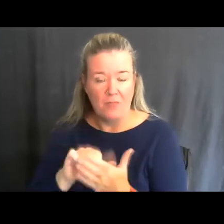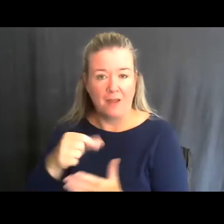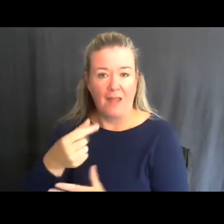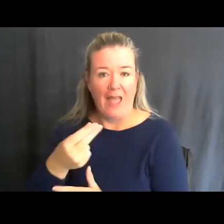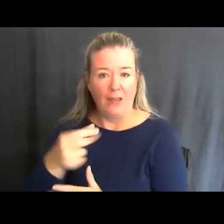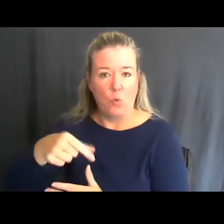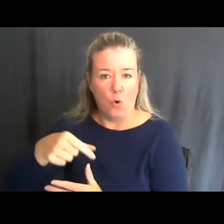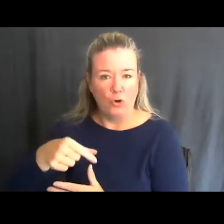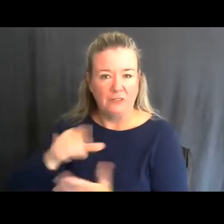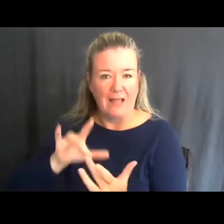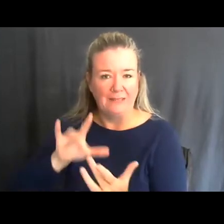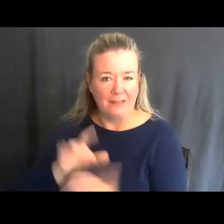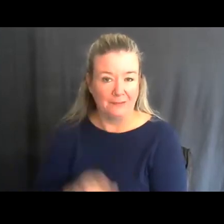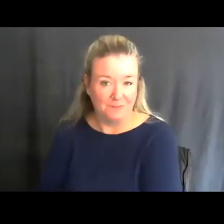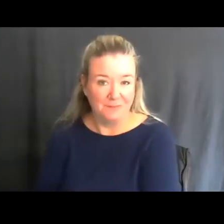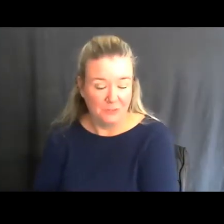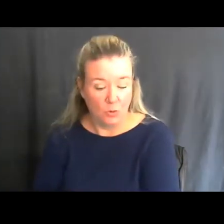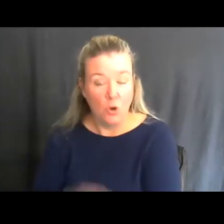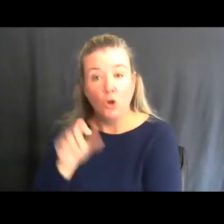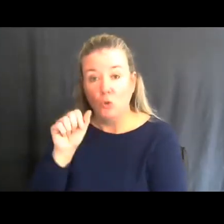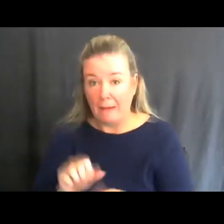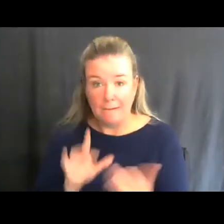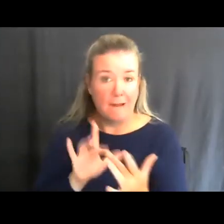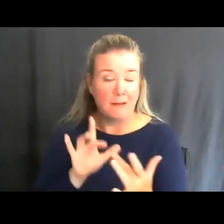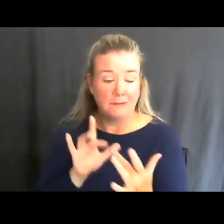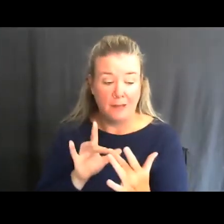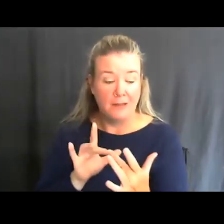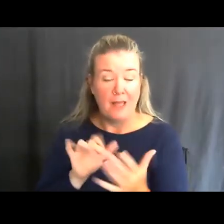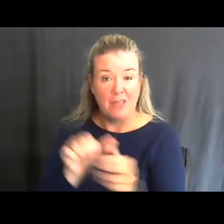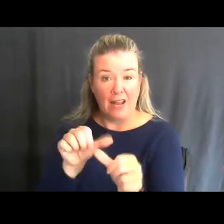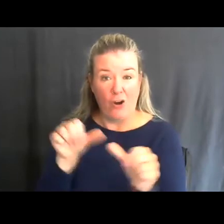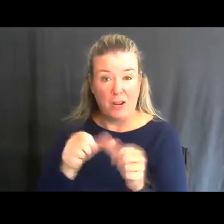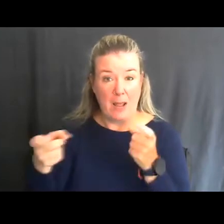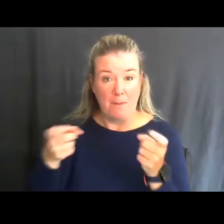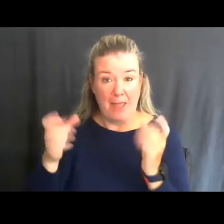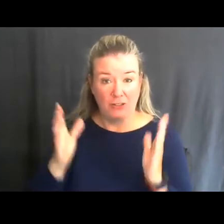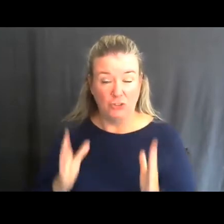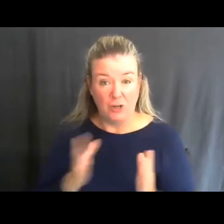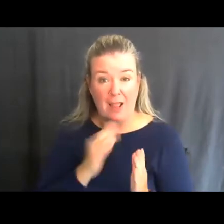You can always contact the area manager and just talk with them.